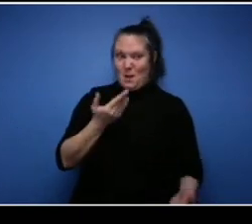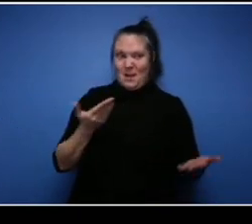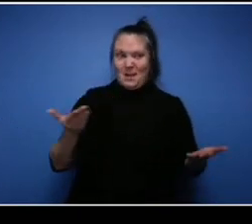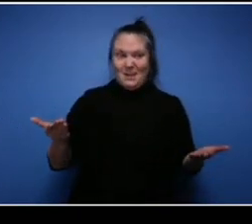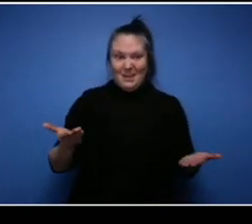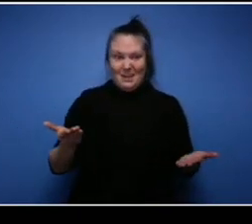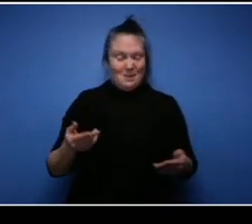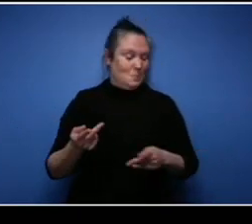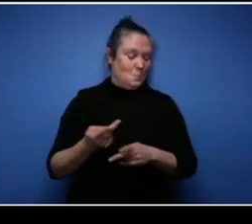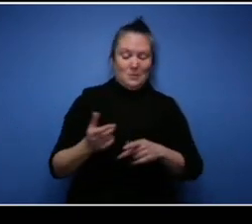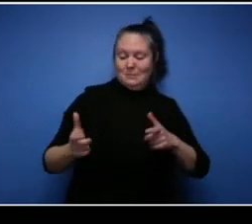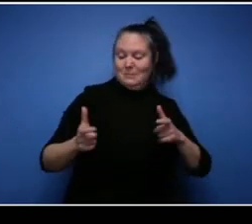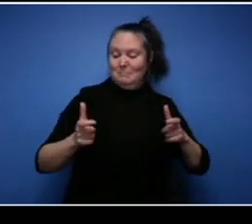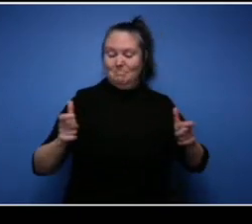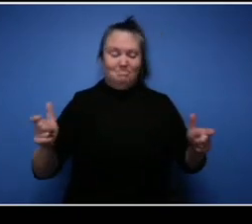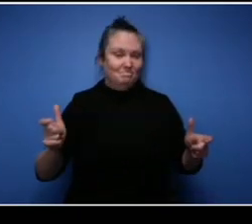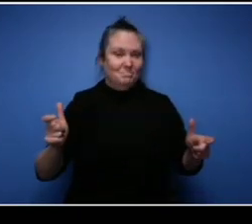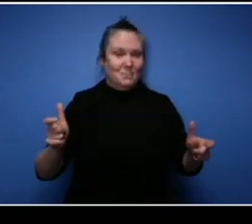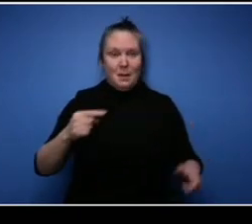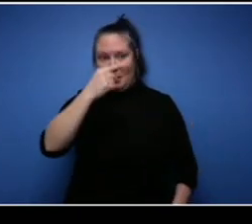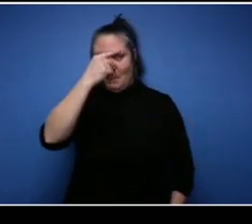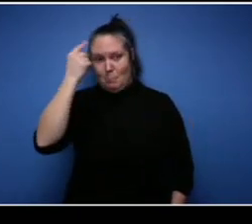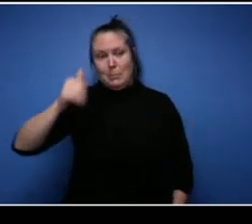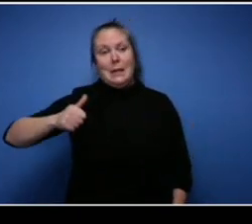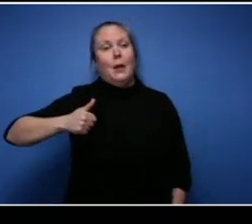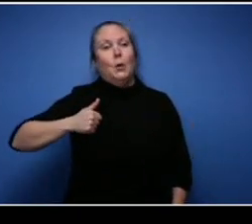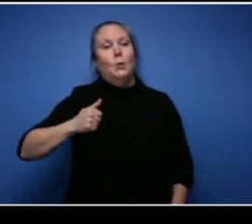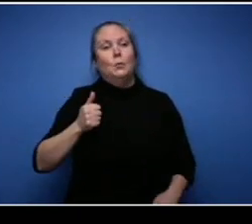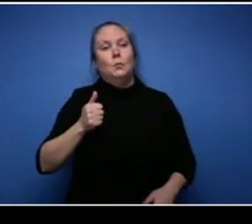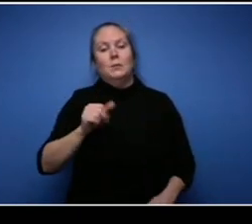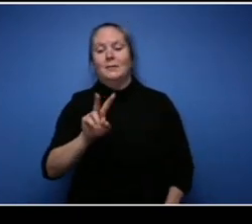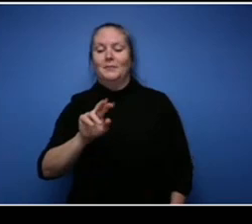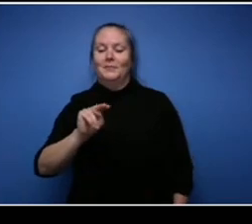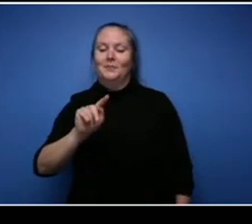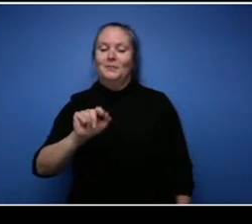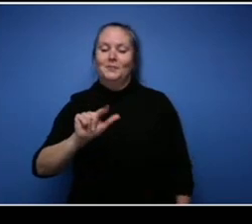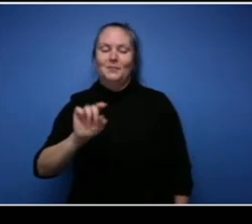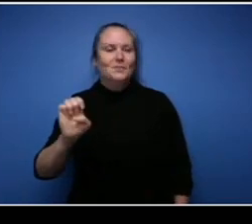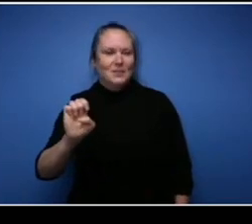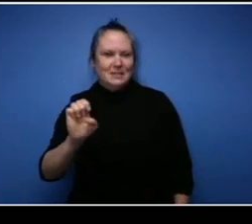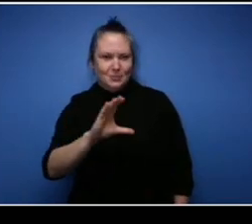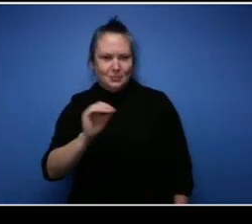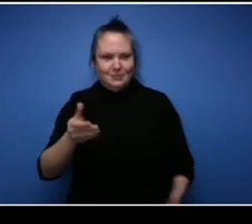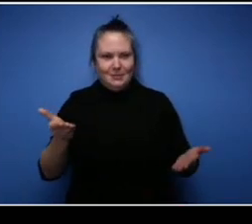company in Atlantic Canada. Yeah and I must say I'm a big fan of your clothing and stuff